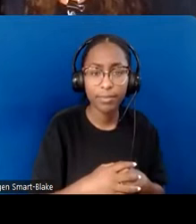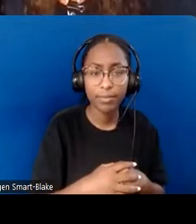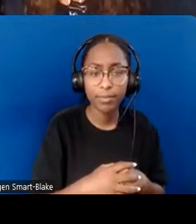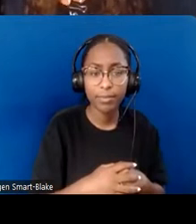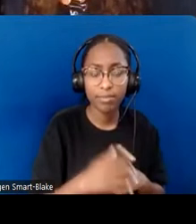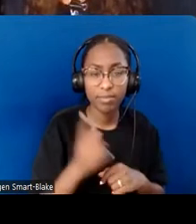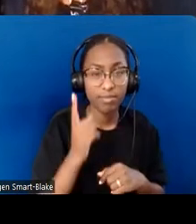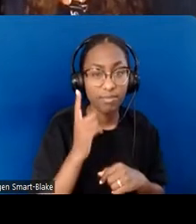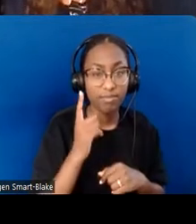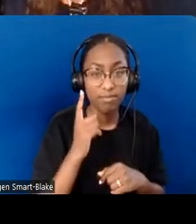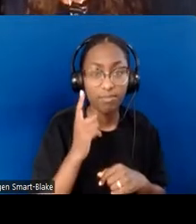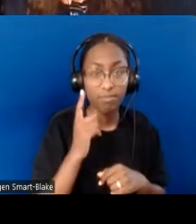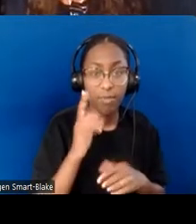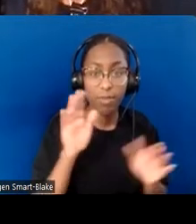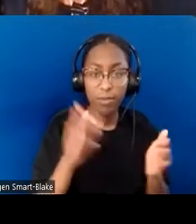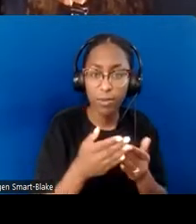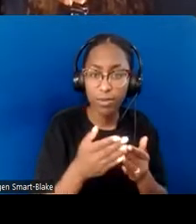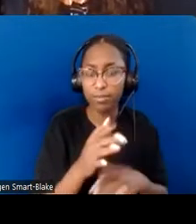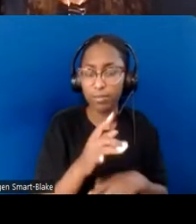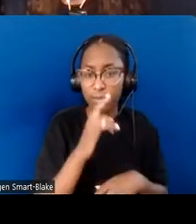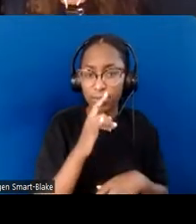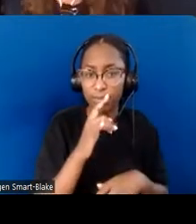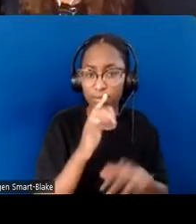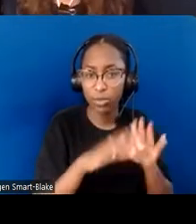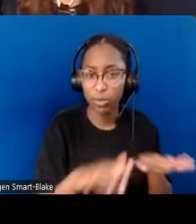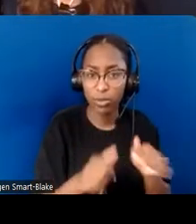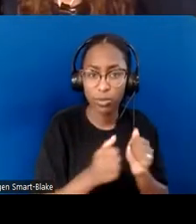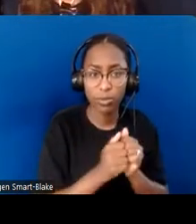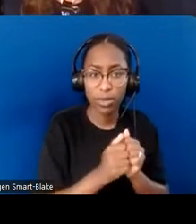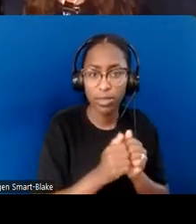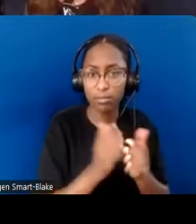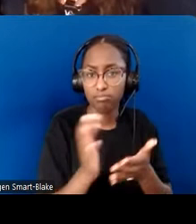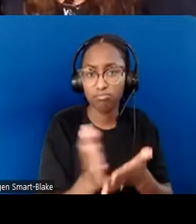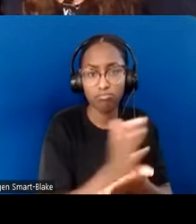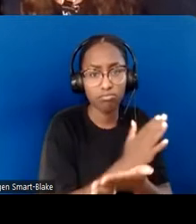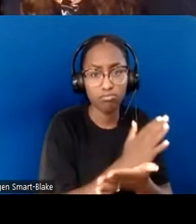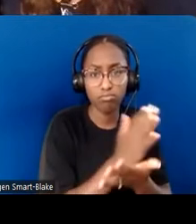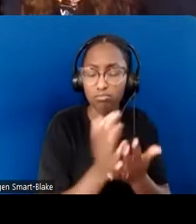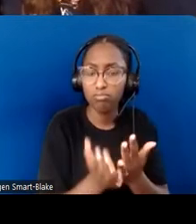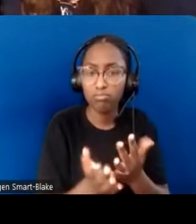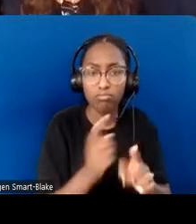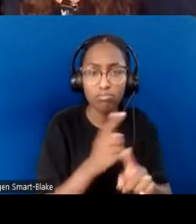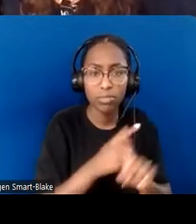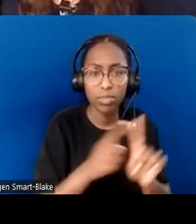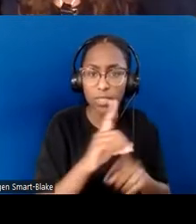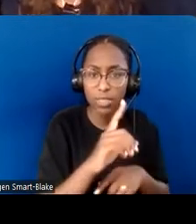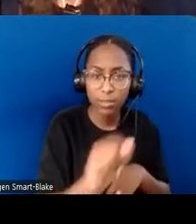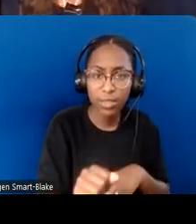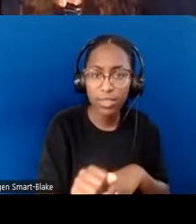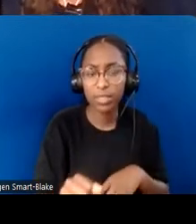It was designed to encourage them to explore the outdoors, and it was a week-long camp.